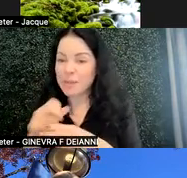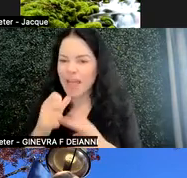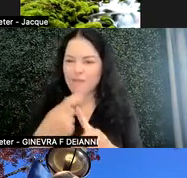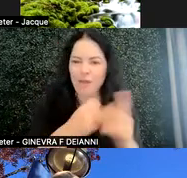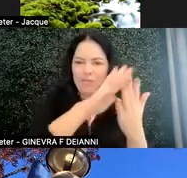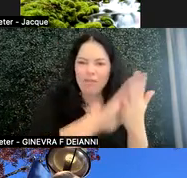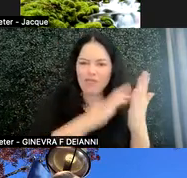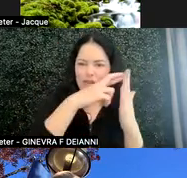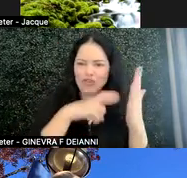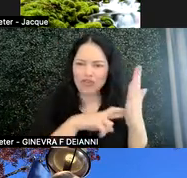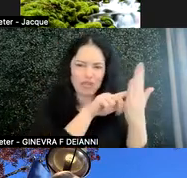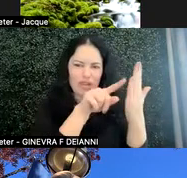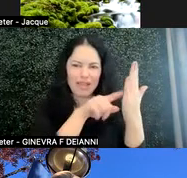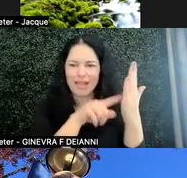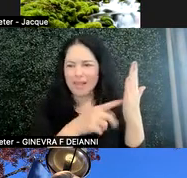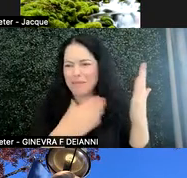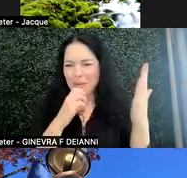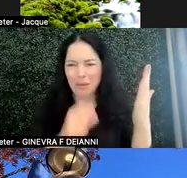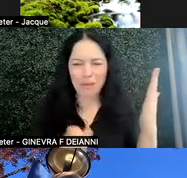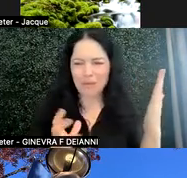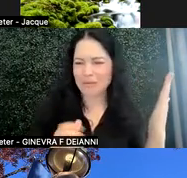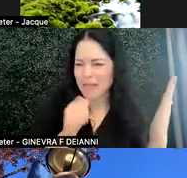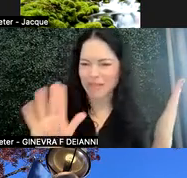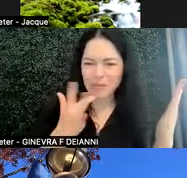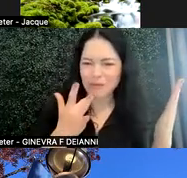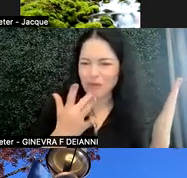So there's lots of ways to do this. Checking a Zoom name if you're on Zoom,